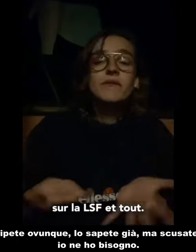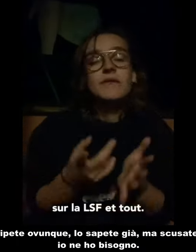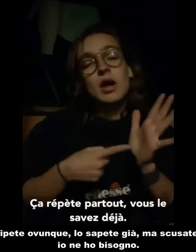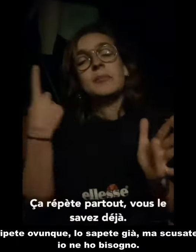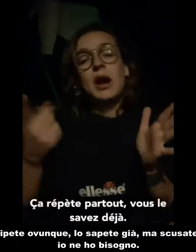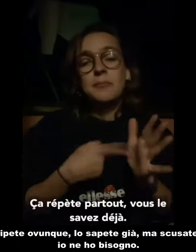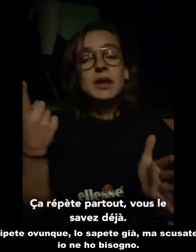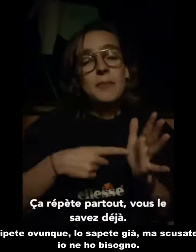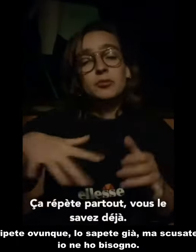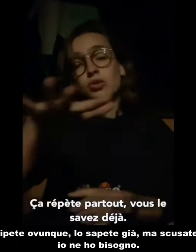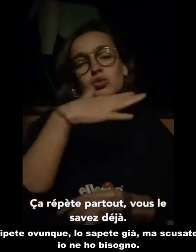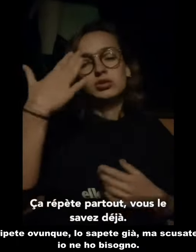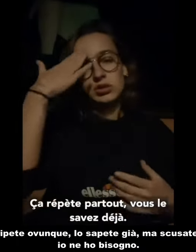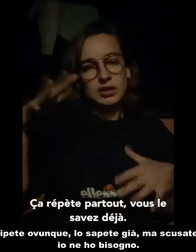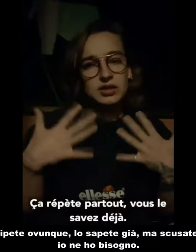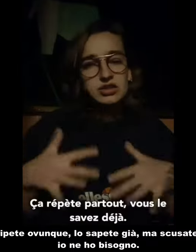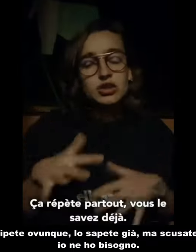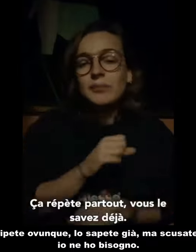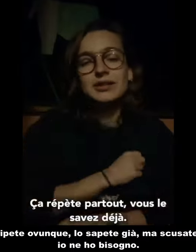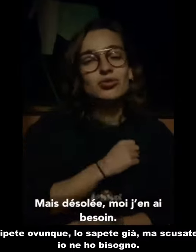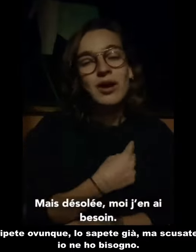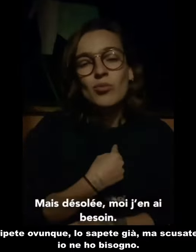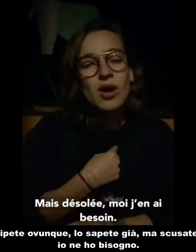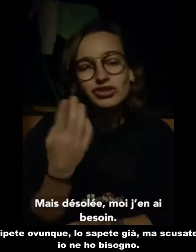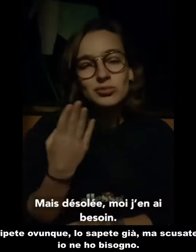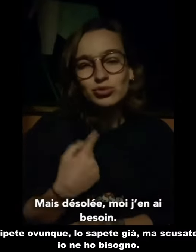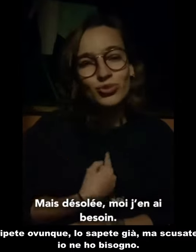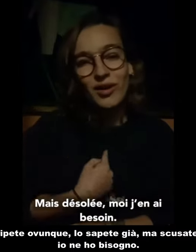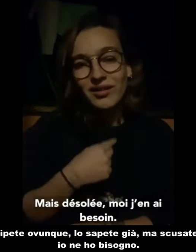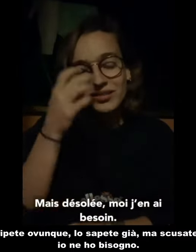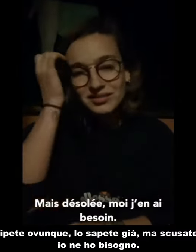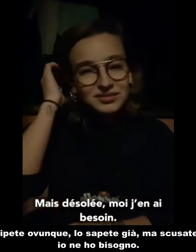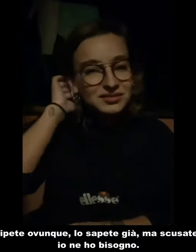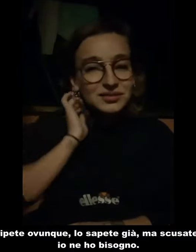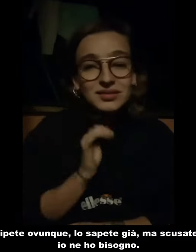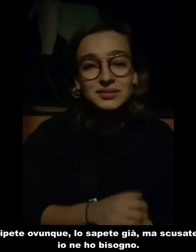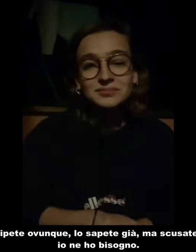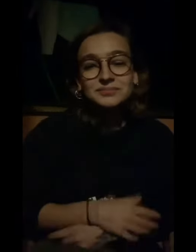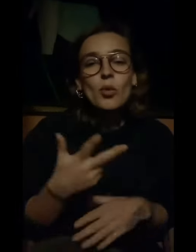It's everywhere, you already know it all. Sorry, but I need this